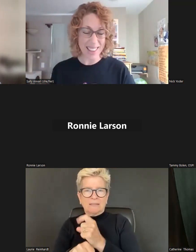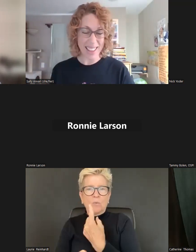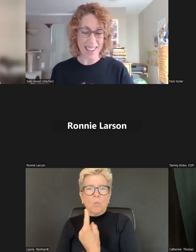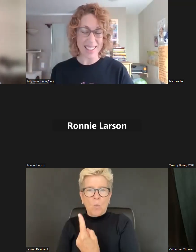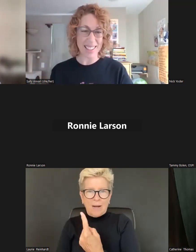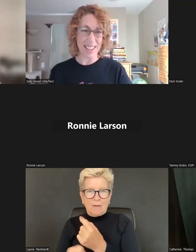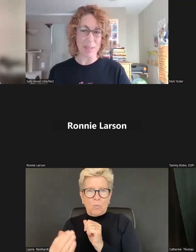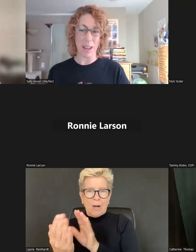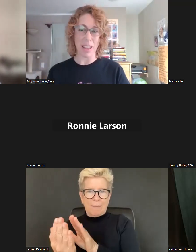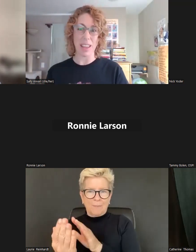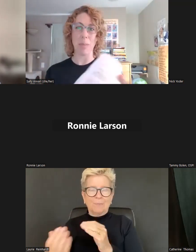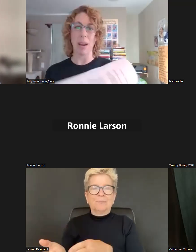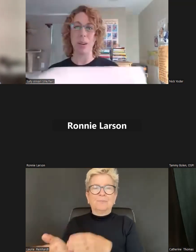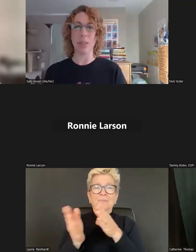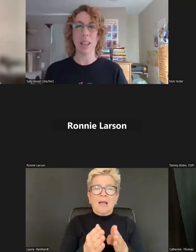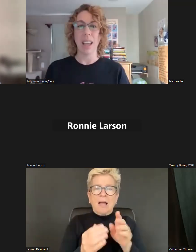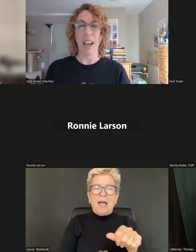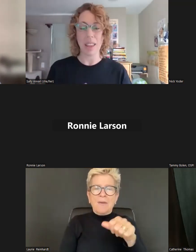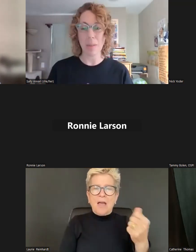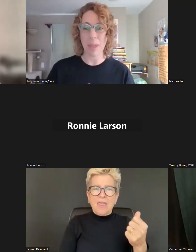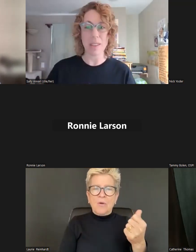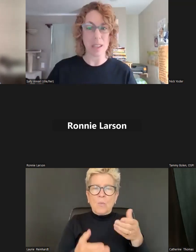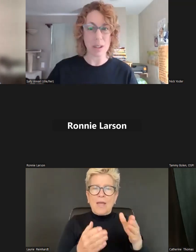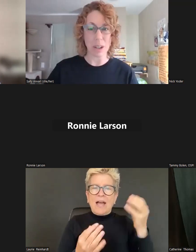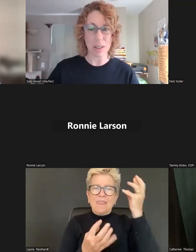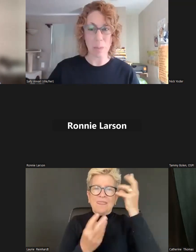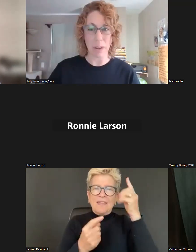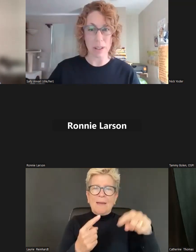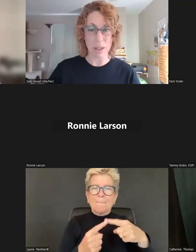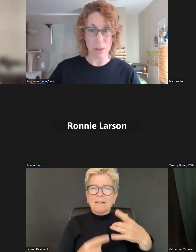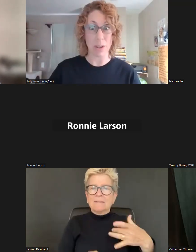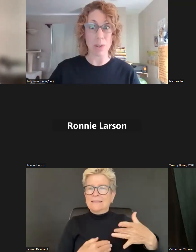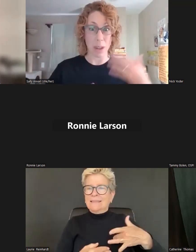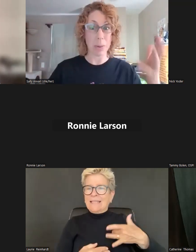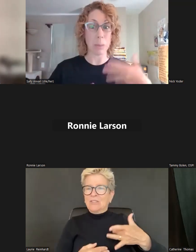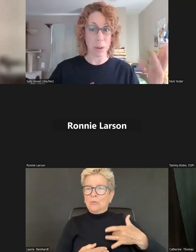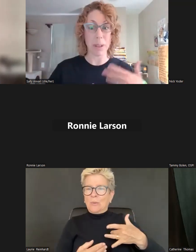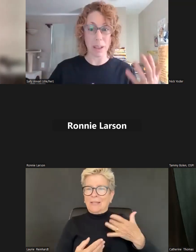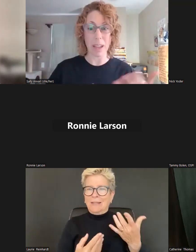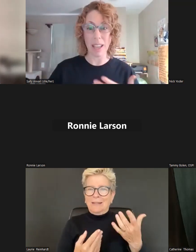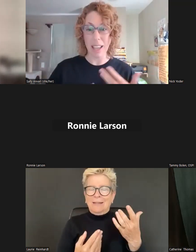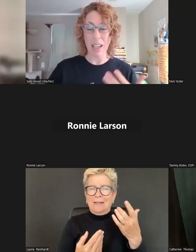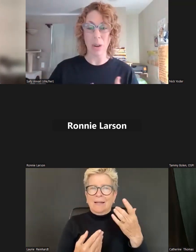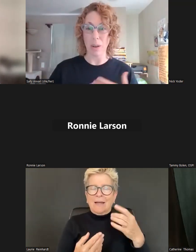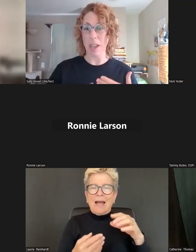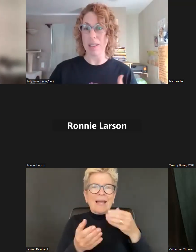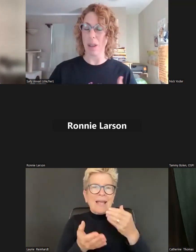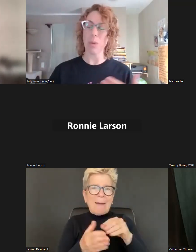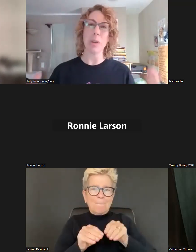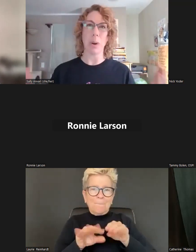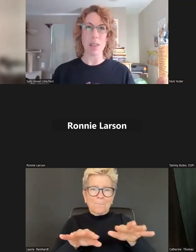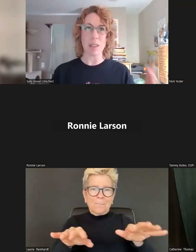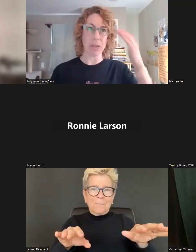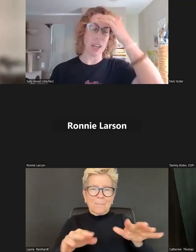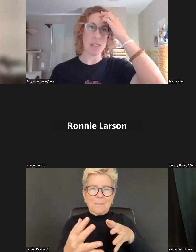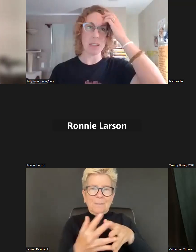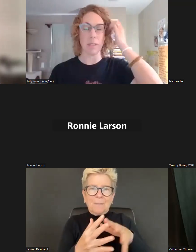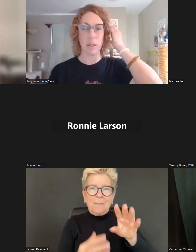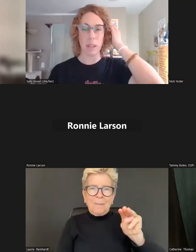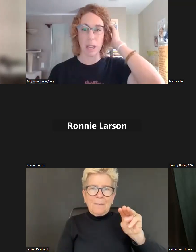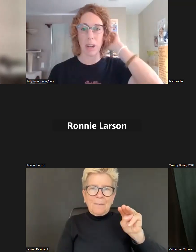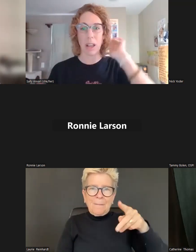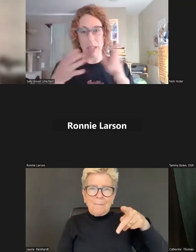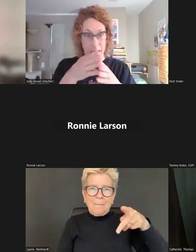That's something I really hold dear and think about how to do that. And, one of the ways that I do that is doing some different activities movements that bring the body into the practice.